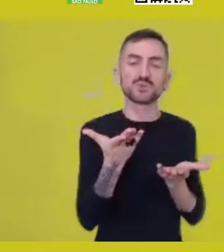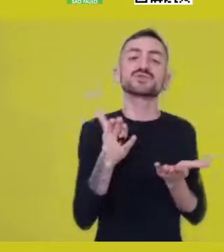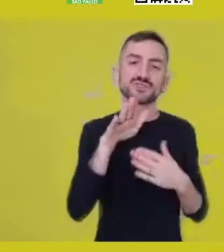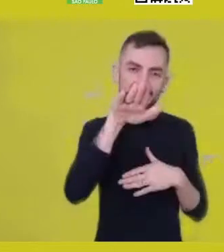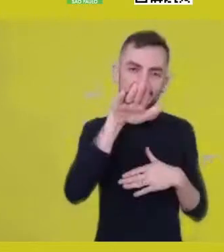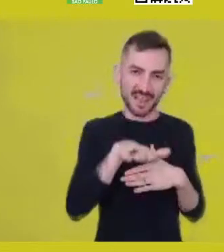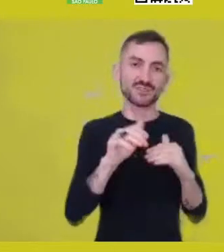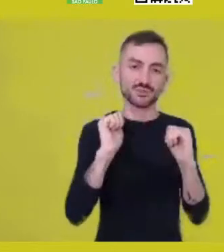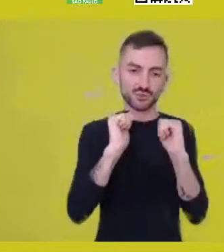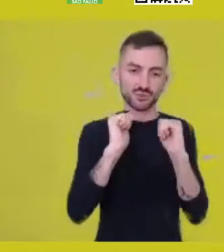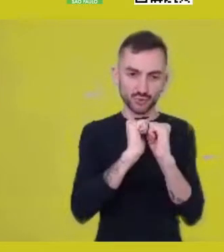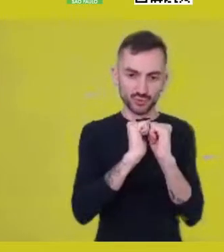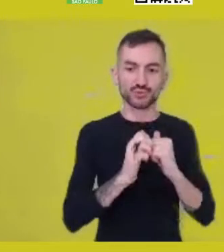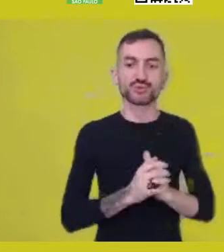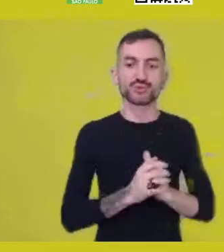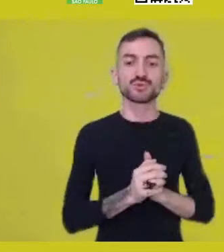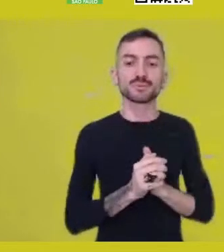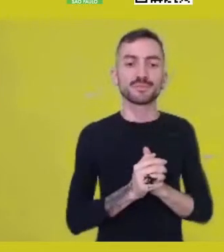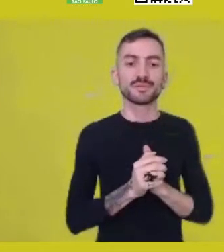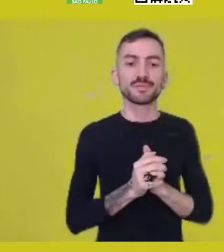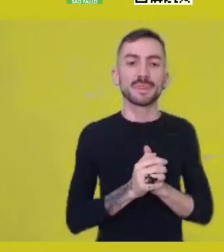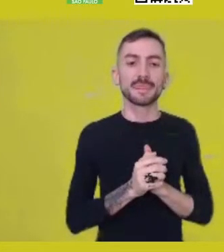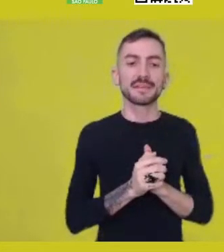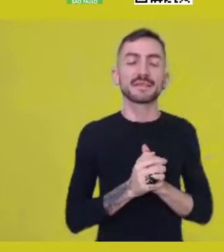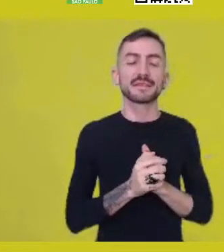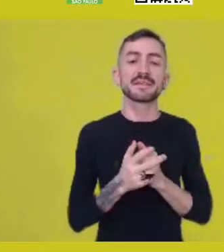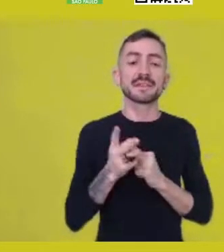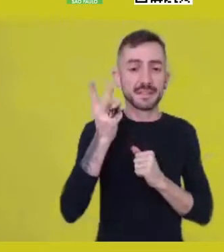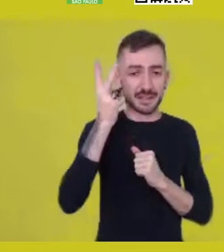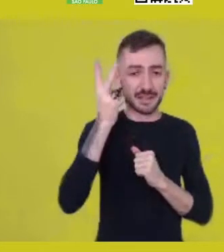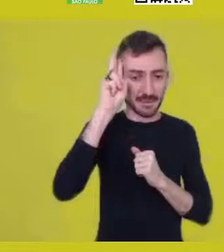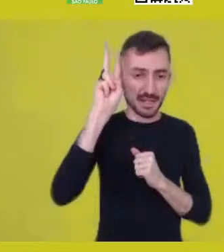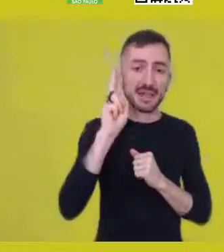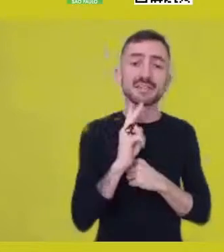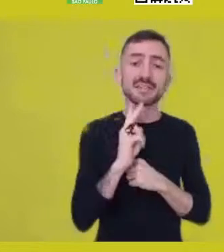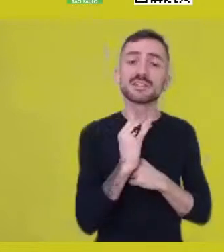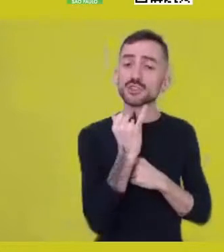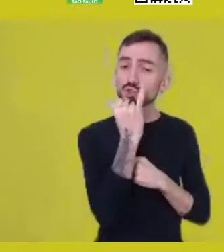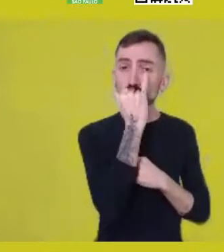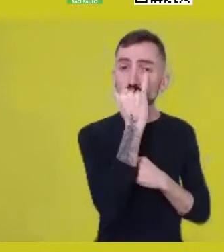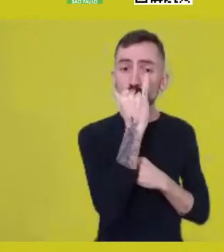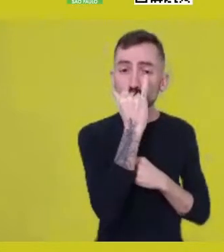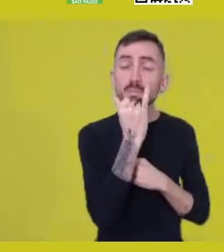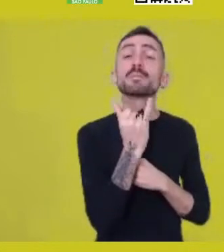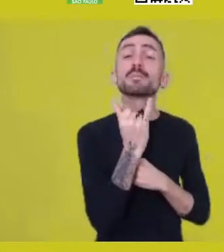and apologize to those whose answers haven’t been read,